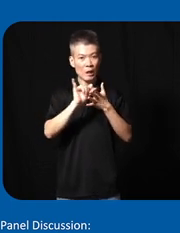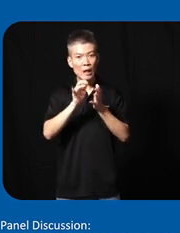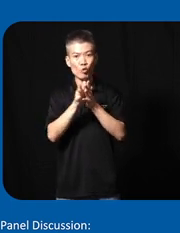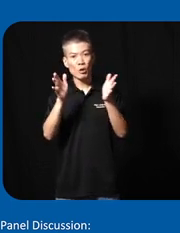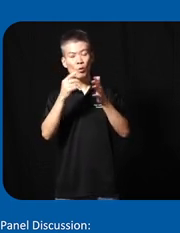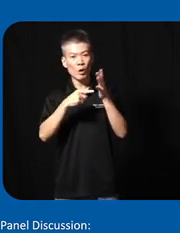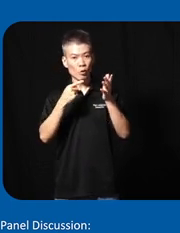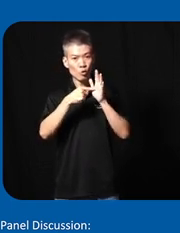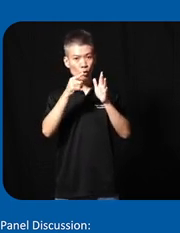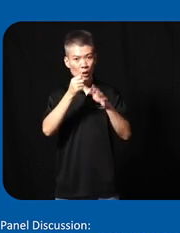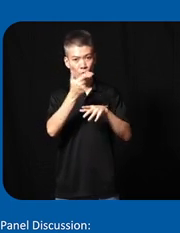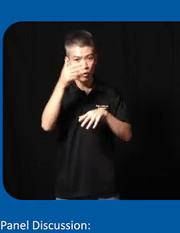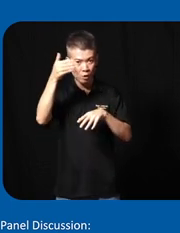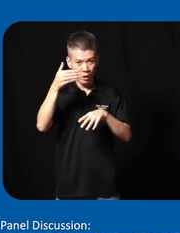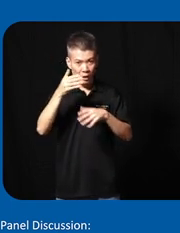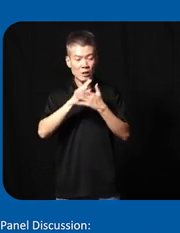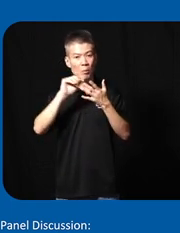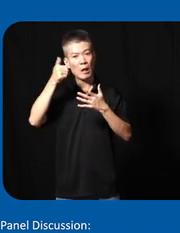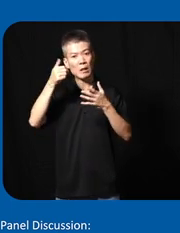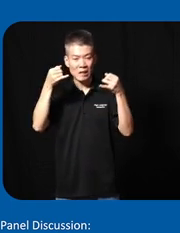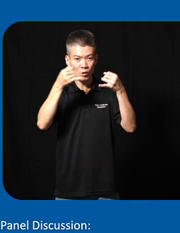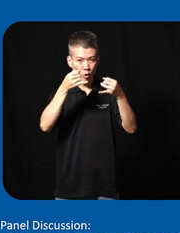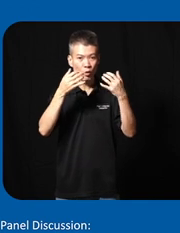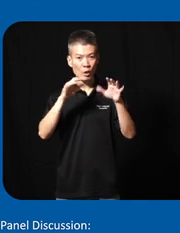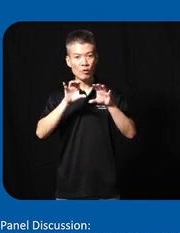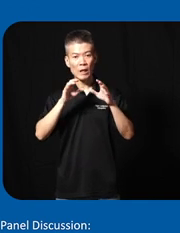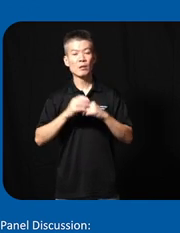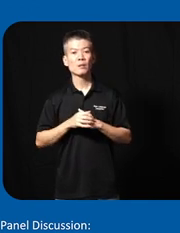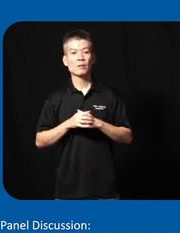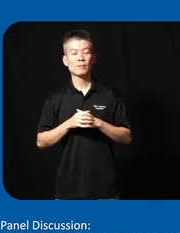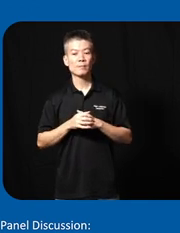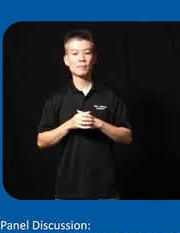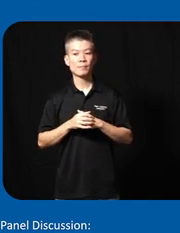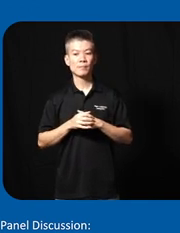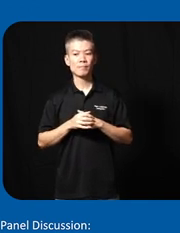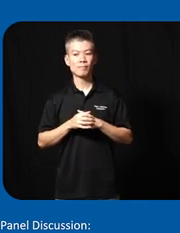what we are I want to show you a couple of slides of some of installation uh we have done uh so uh